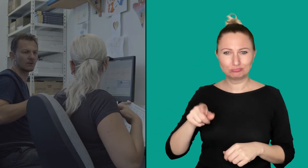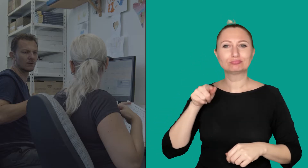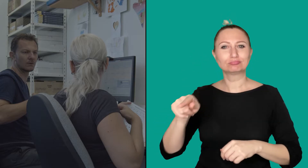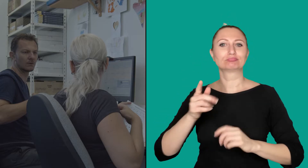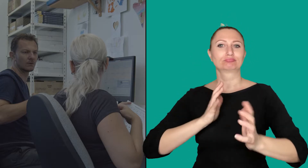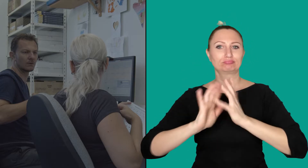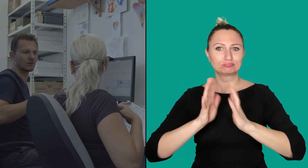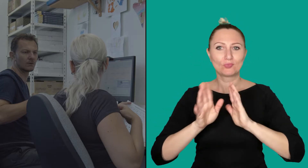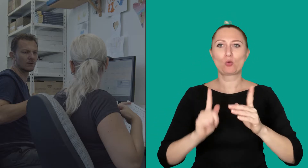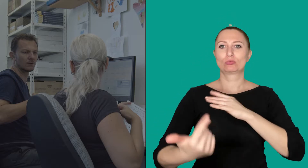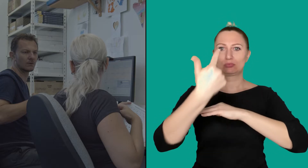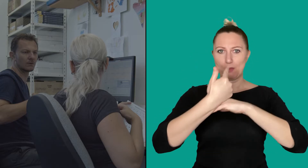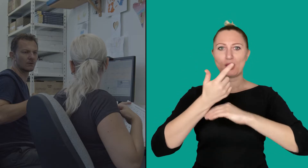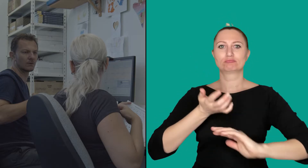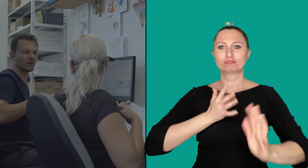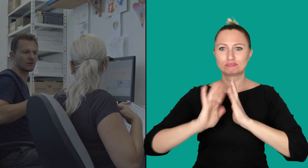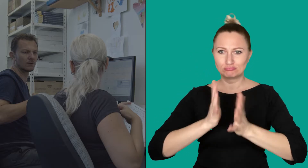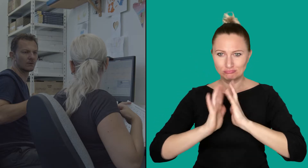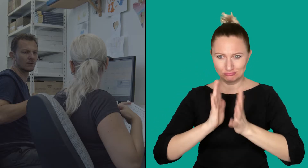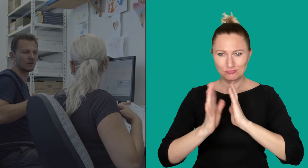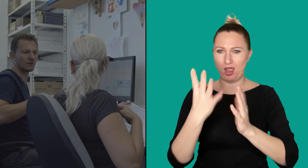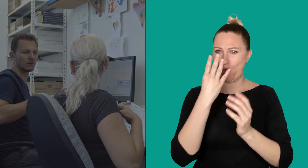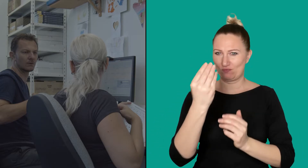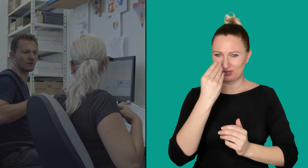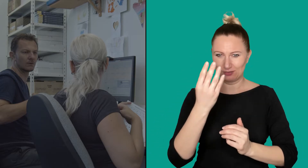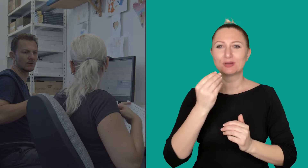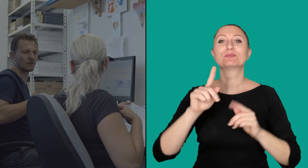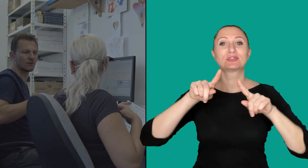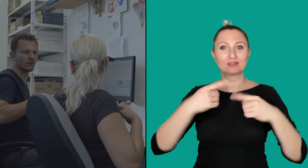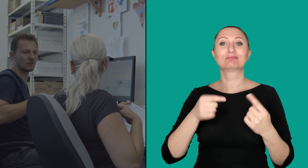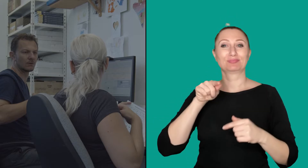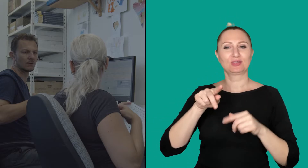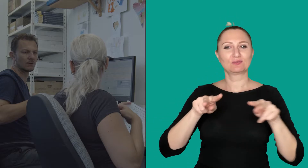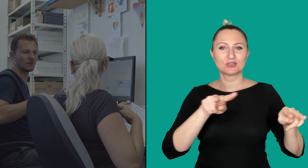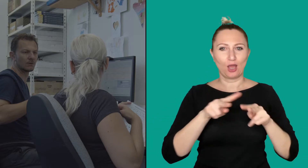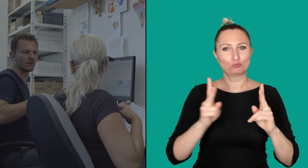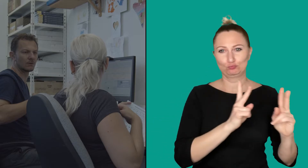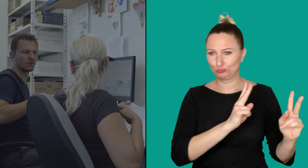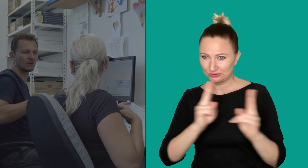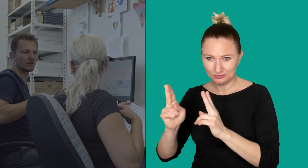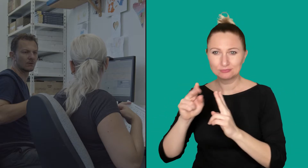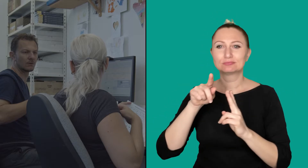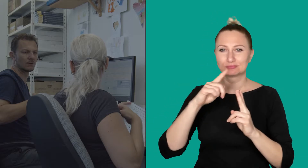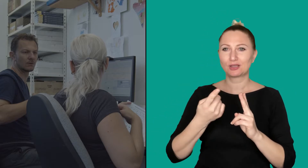who signs the individual signs in front of the camera. Followed by editing the videos and uploading them to the dictionary.